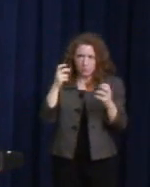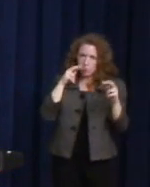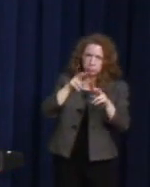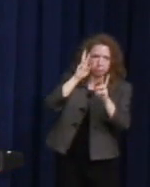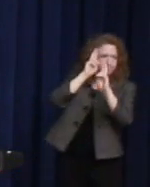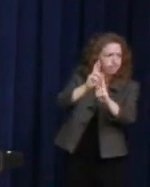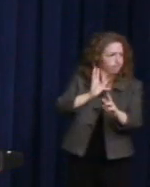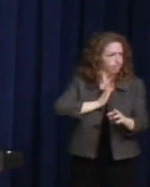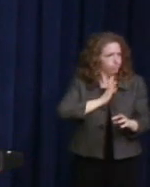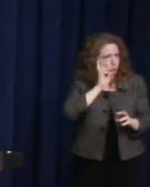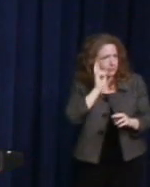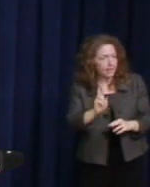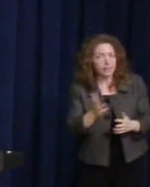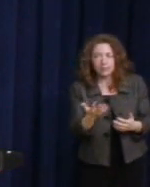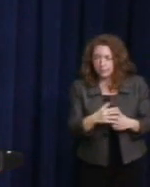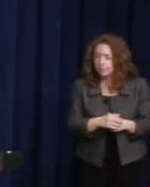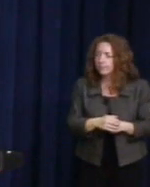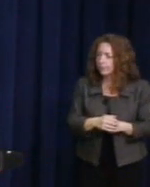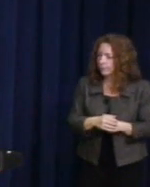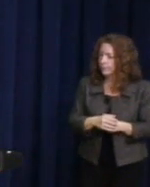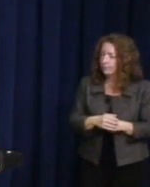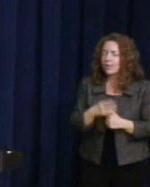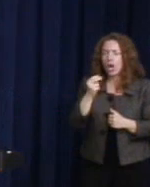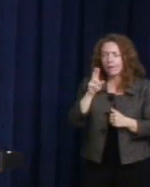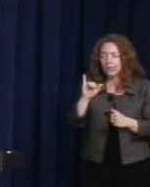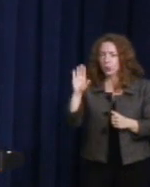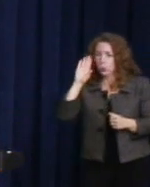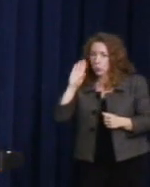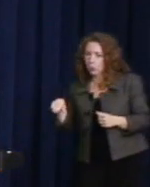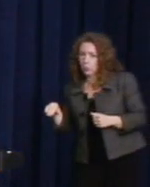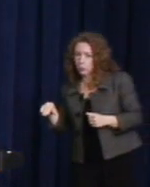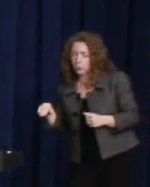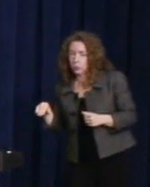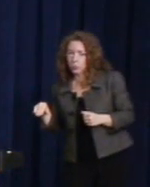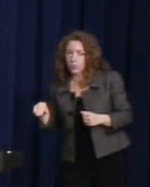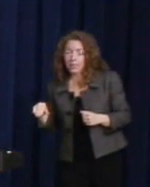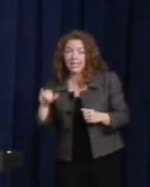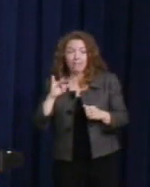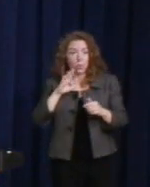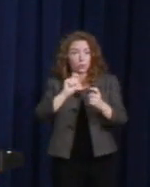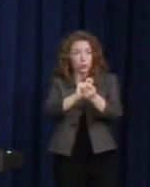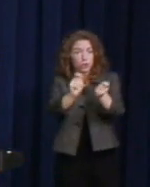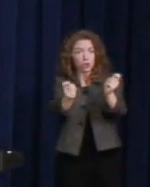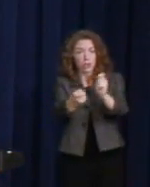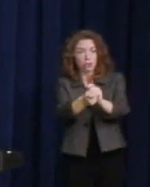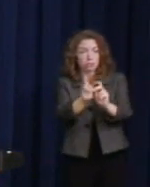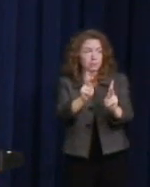He knew before anyone else that, to change the attitudes in our society, we had to come out of hiding.